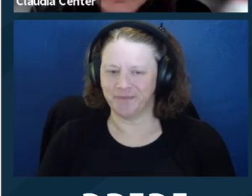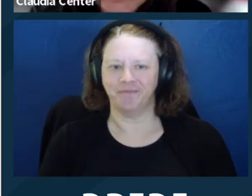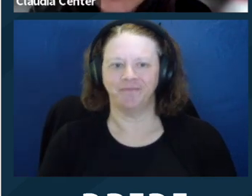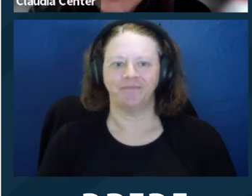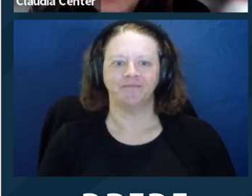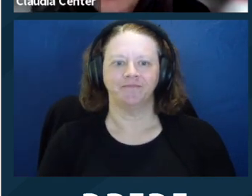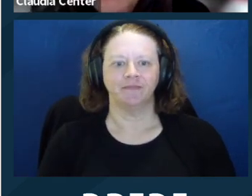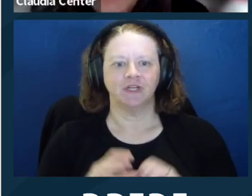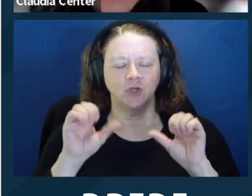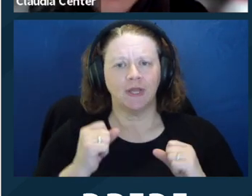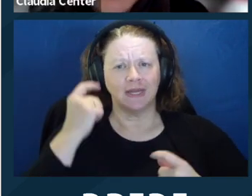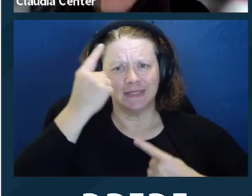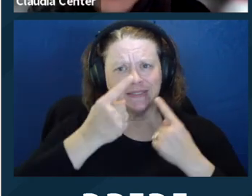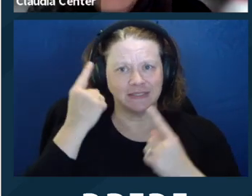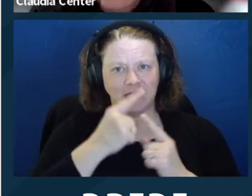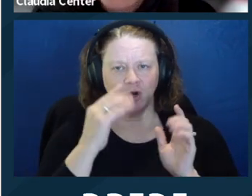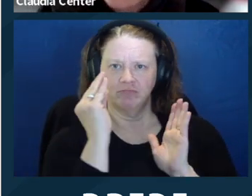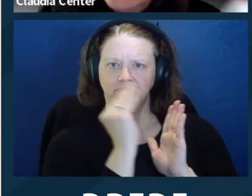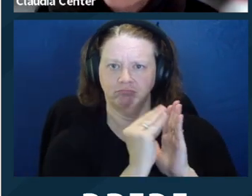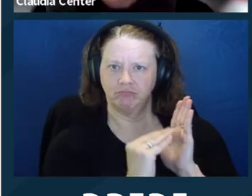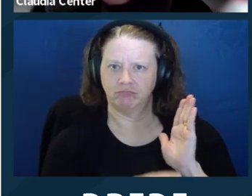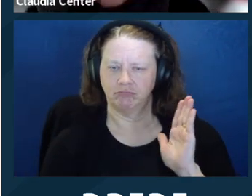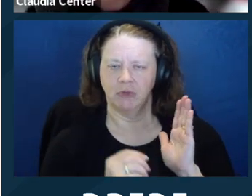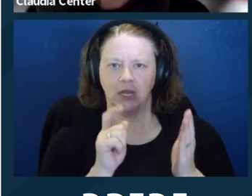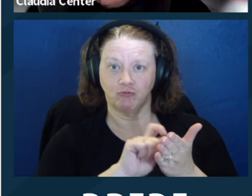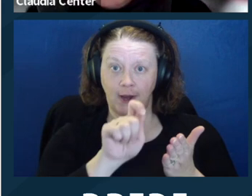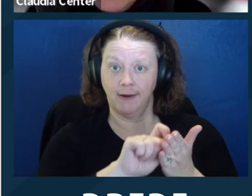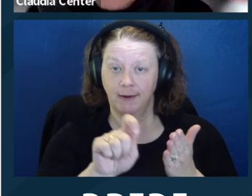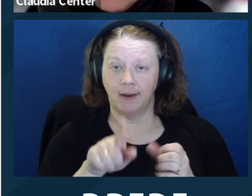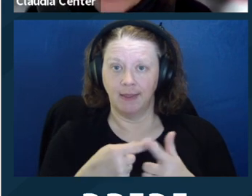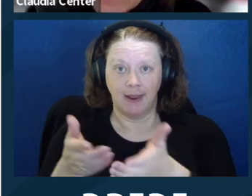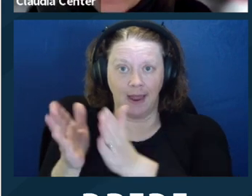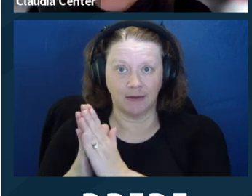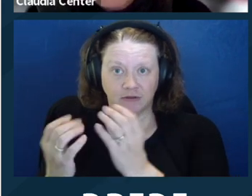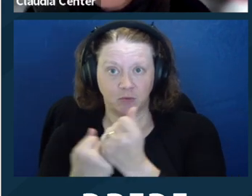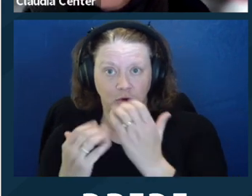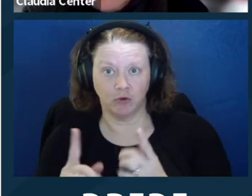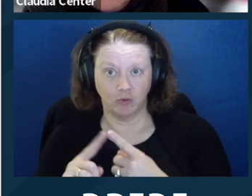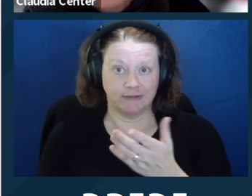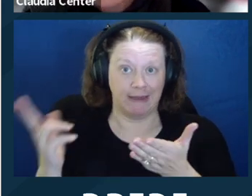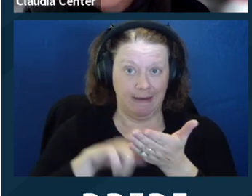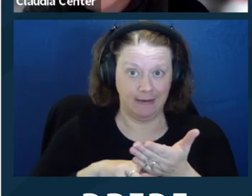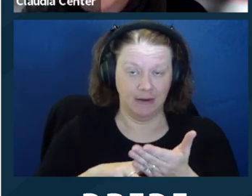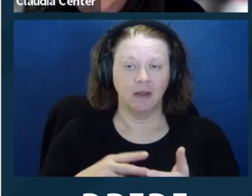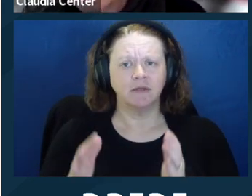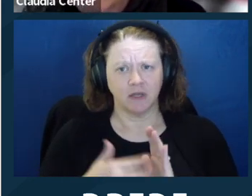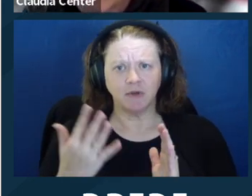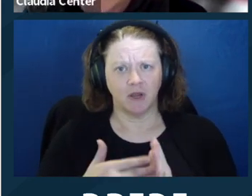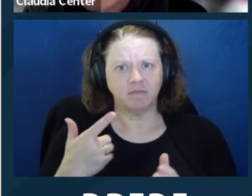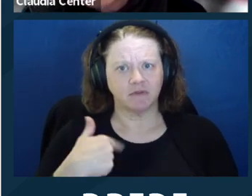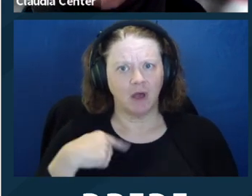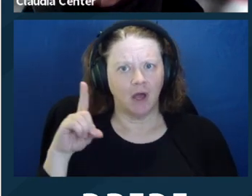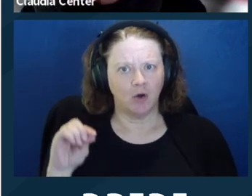want. I have, at times, put this in retainer agreements to underscore both the confidentiality